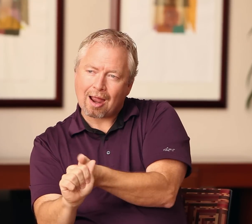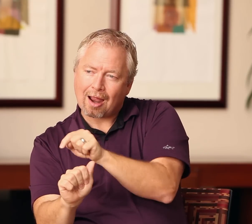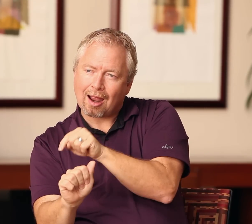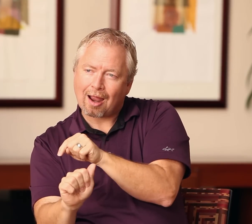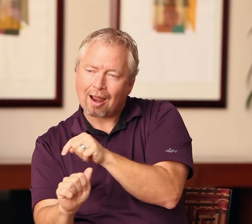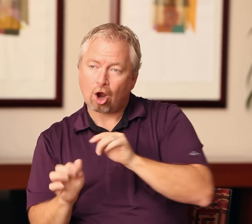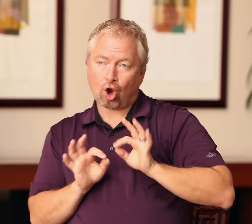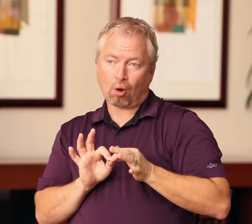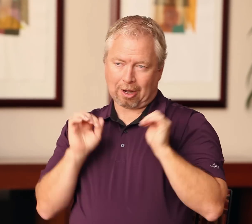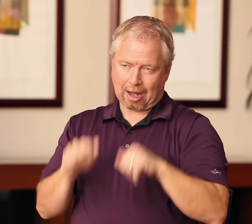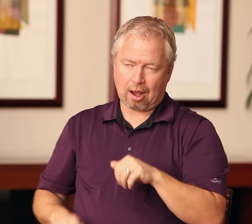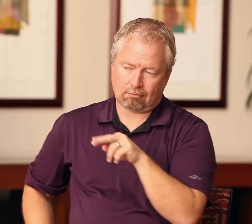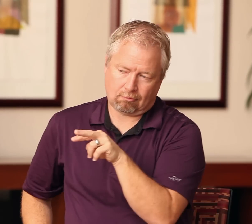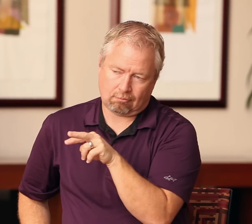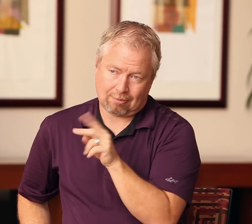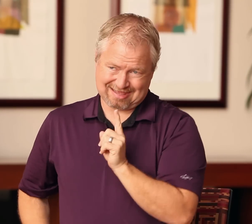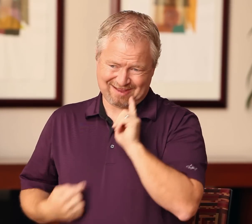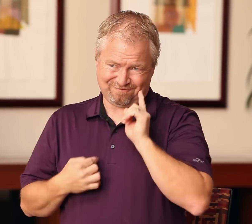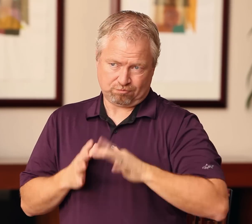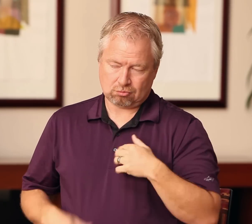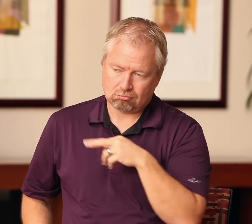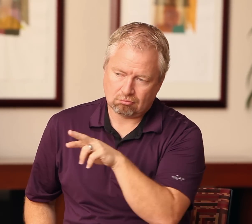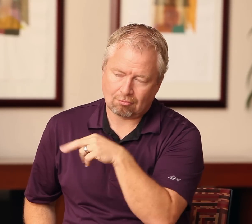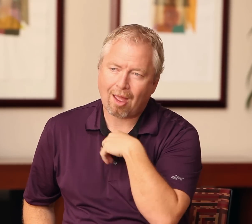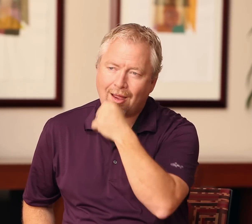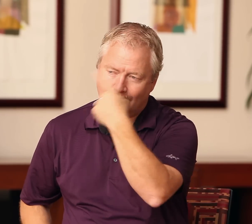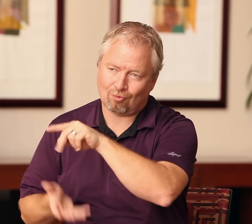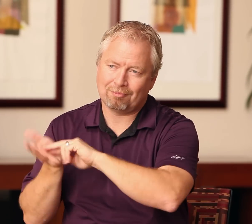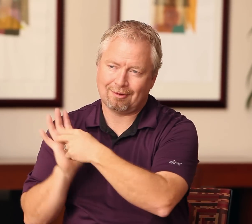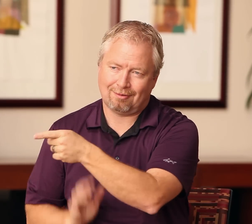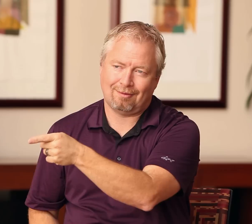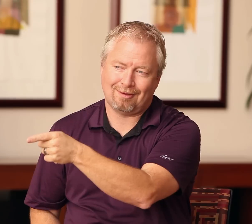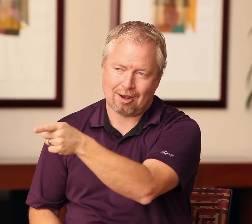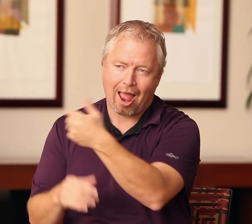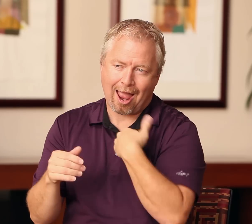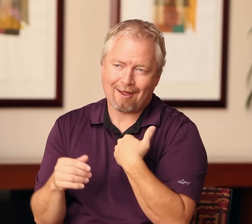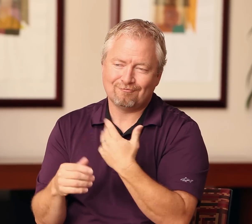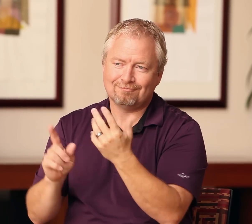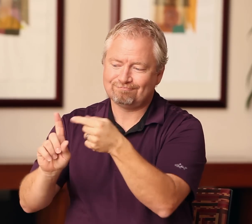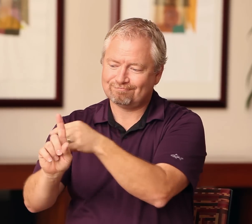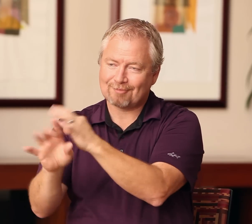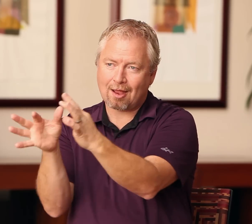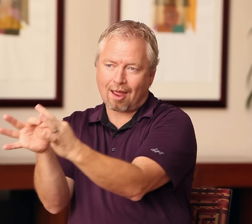A deaf interpreter who is interpreting sees not just the obvious message, but also understands the motivation and deeper meaning behind the message.